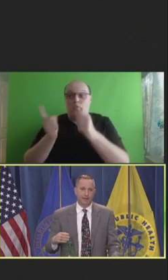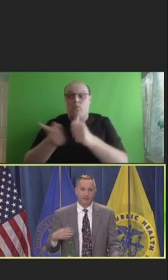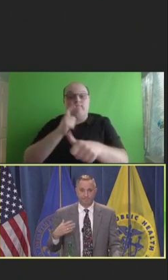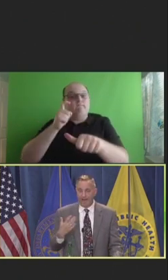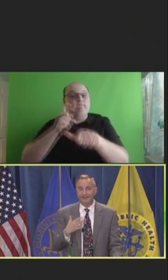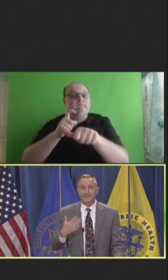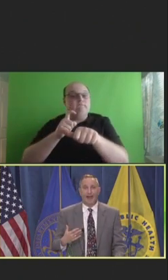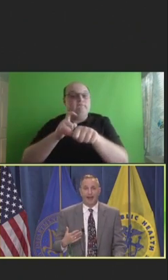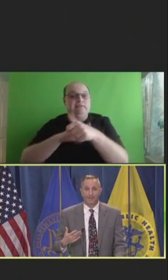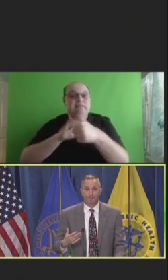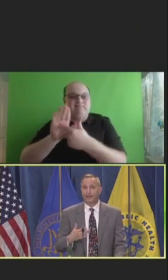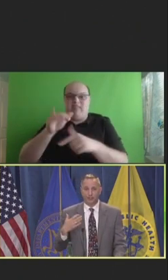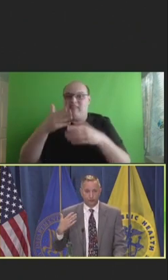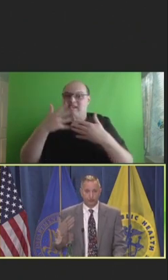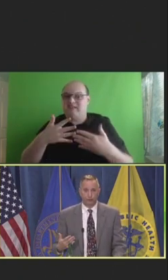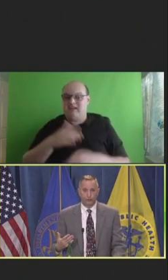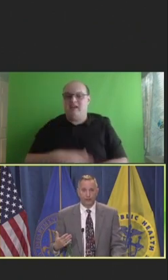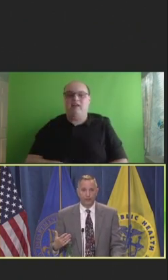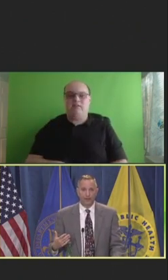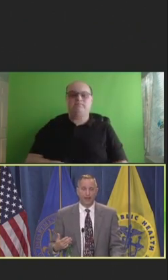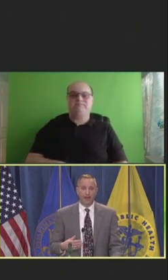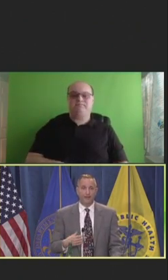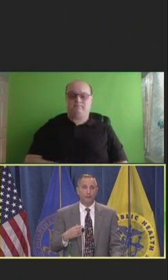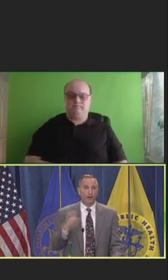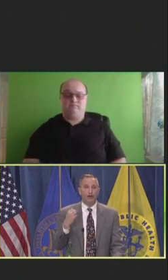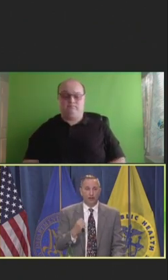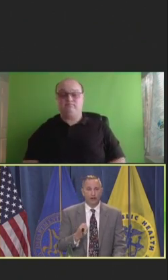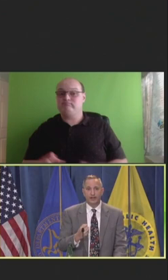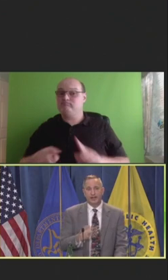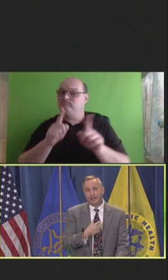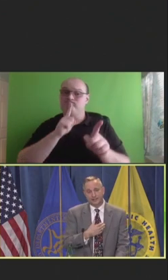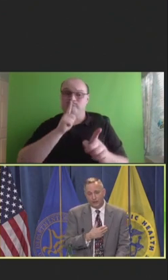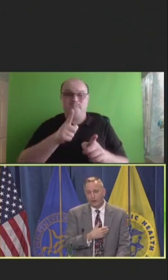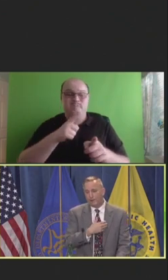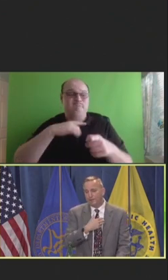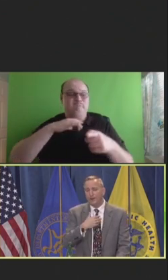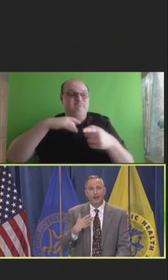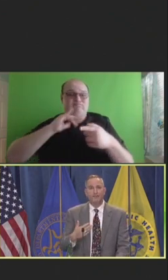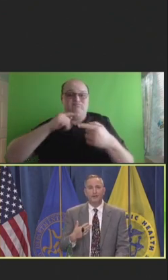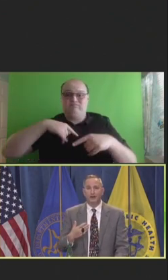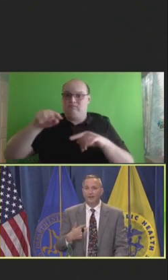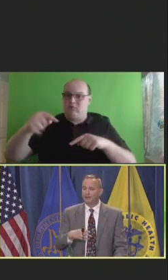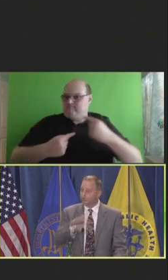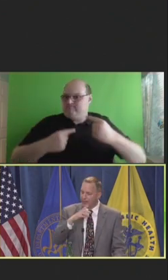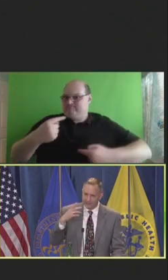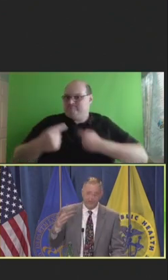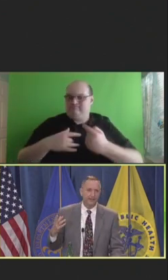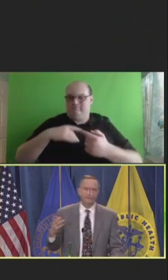And that's sad, but it's the truth. And we are targeted. And I can tell you, people would come into our office when we had the signs of about